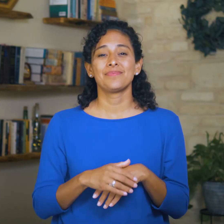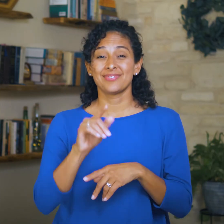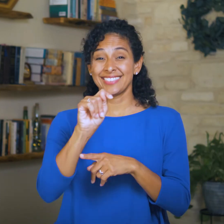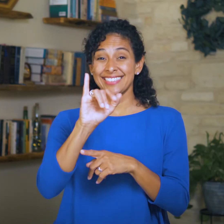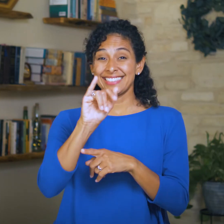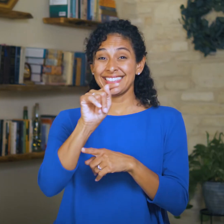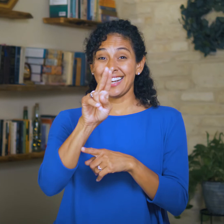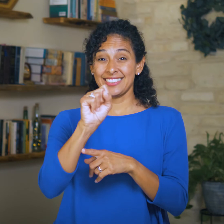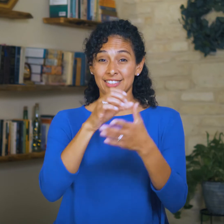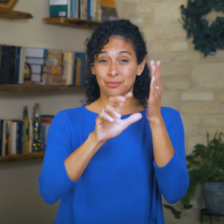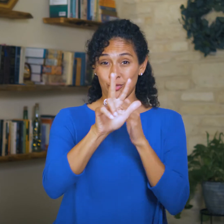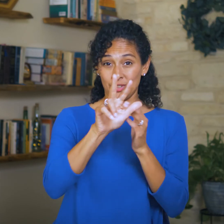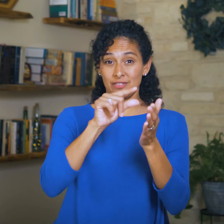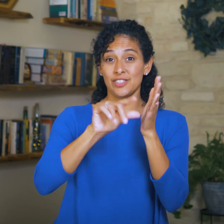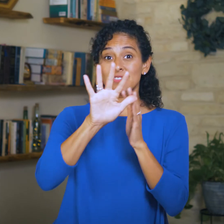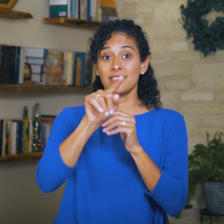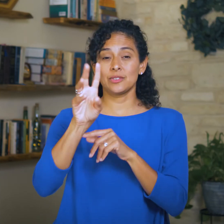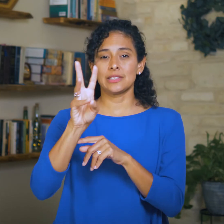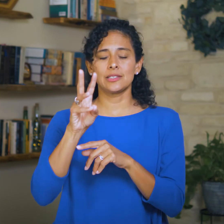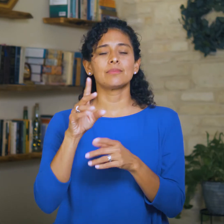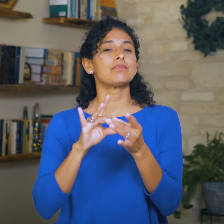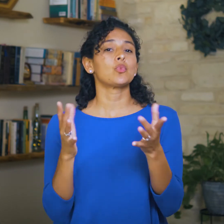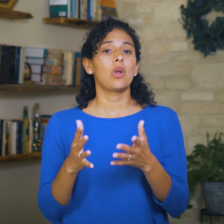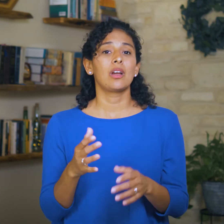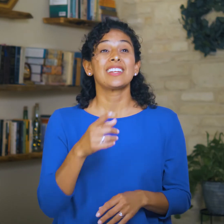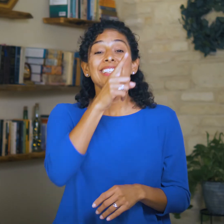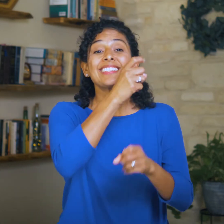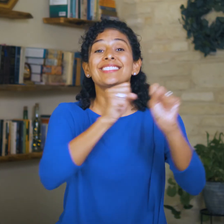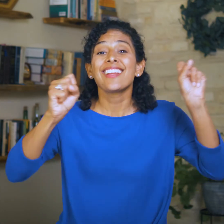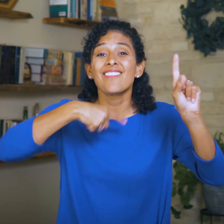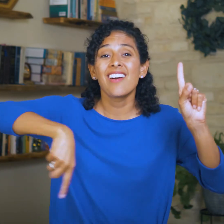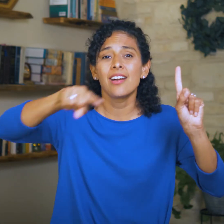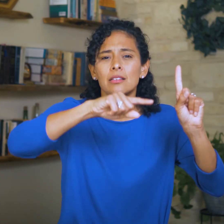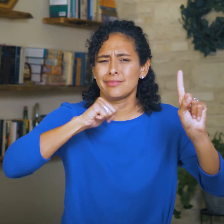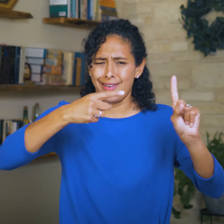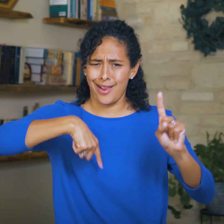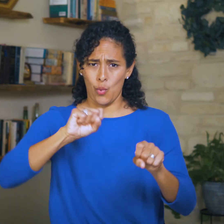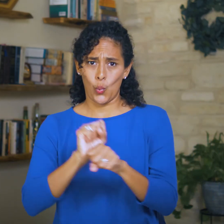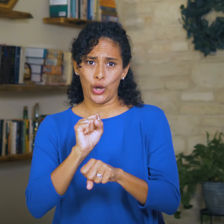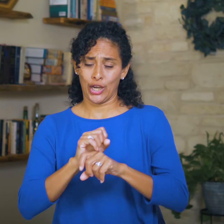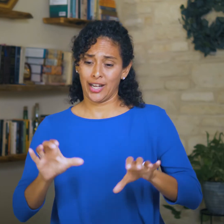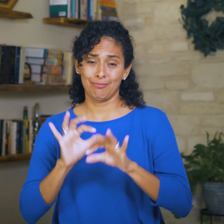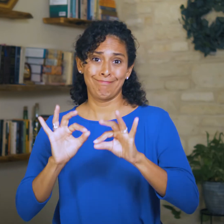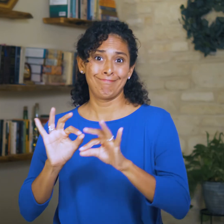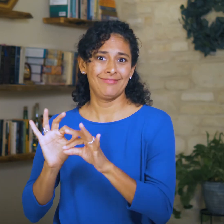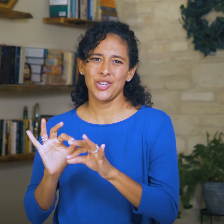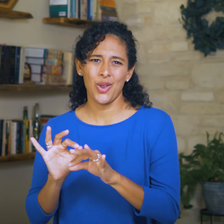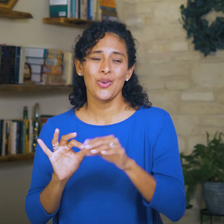Titus 3:5-6 says, “He saved us, not because of works done by us in righteousness,